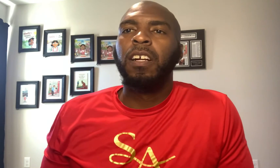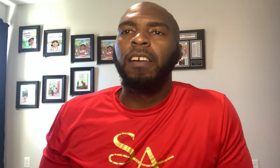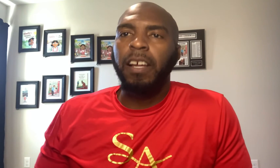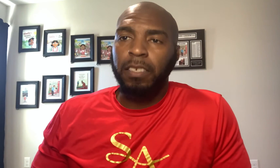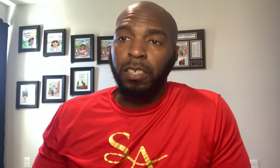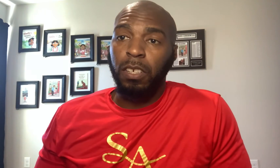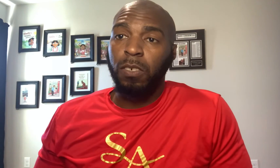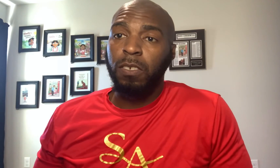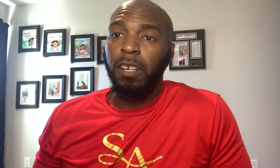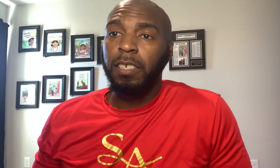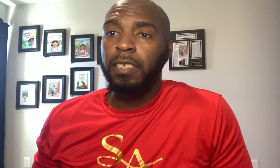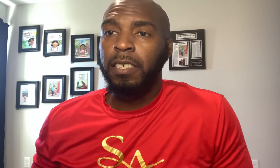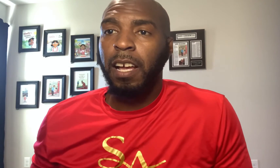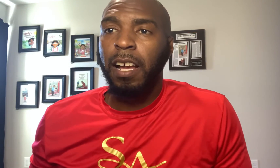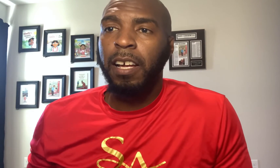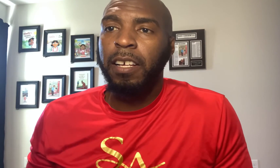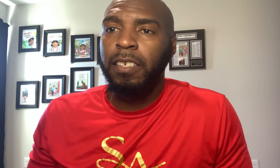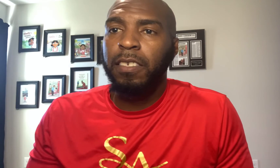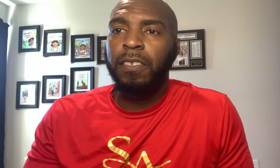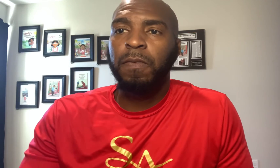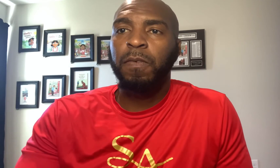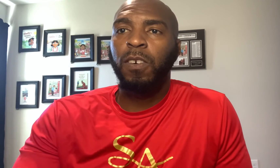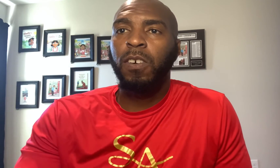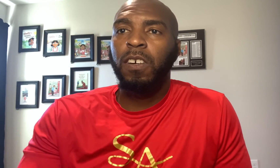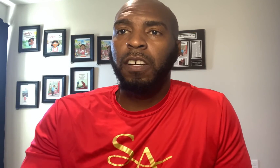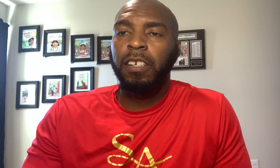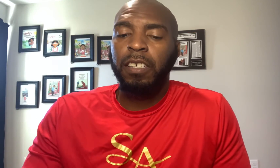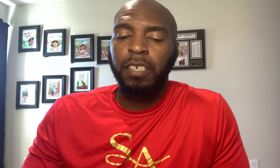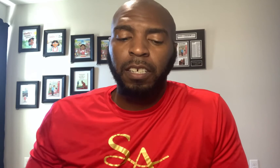All right so those are the signs for...